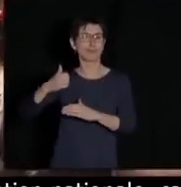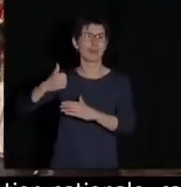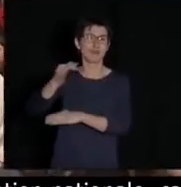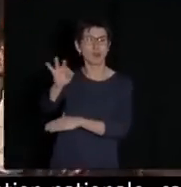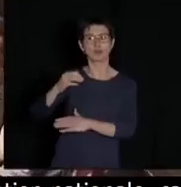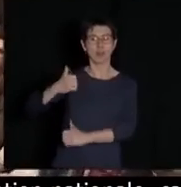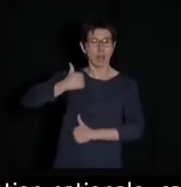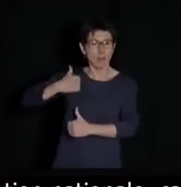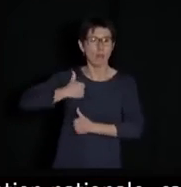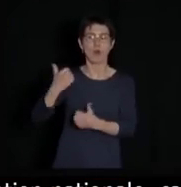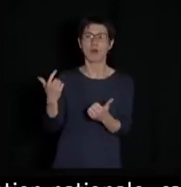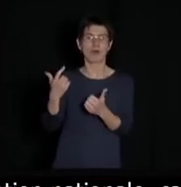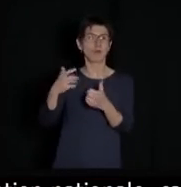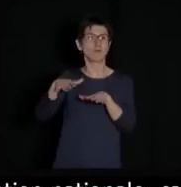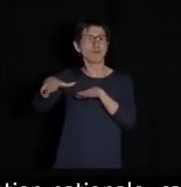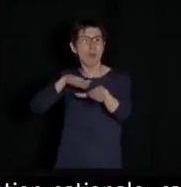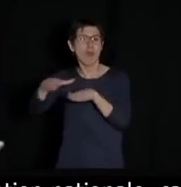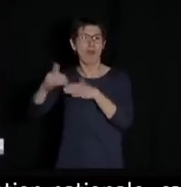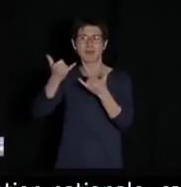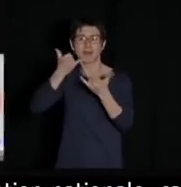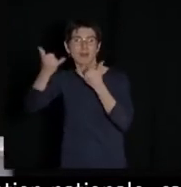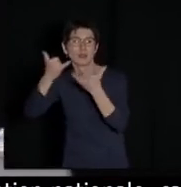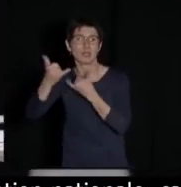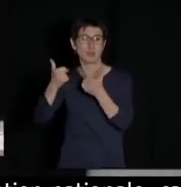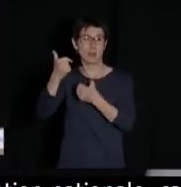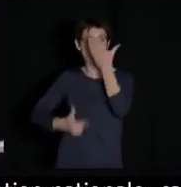that is, our military or telecommunication equipment,